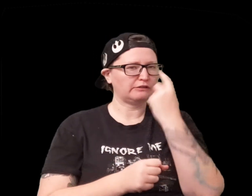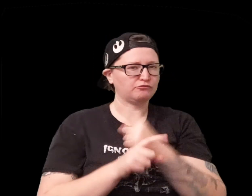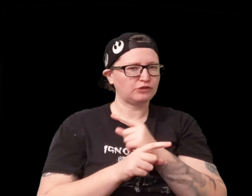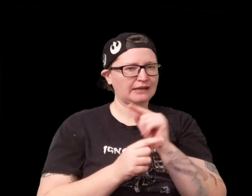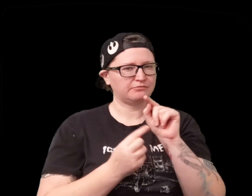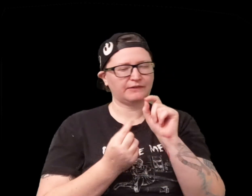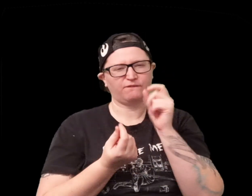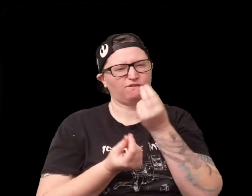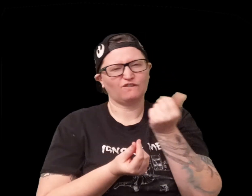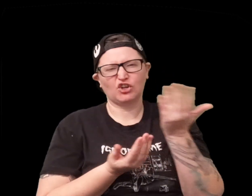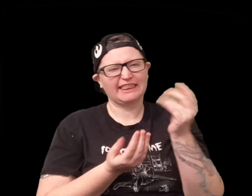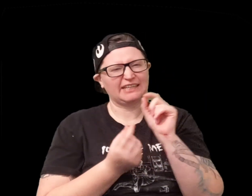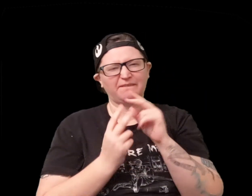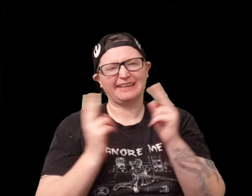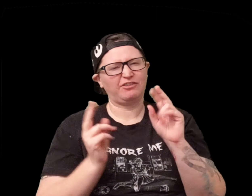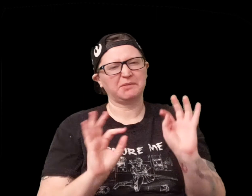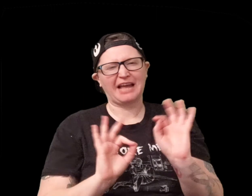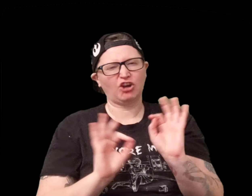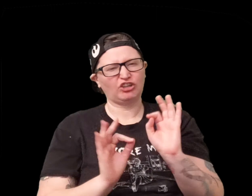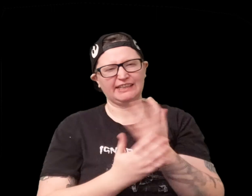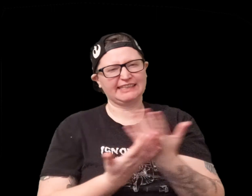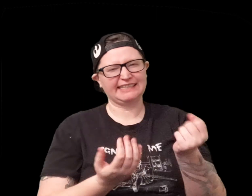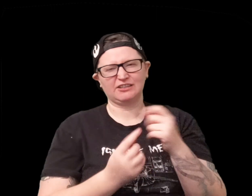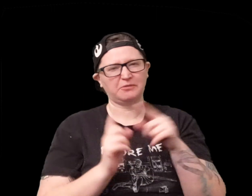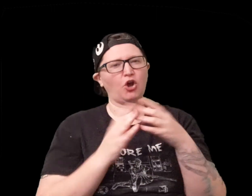try to ask someone just to make sure these are right but again just a few things it's really